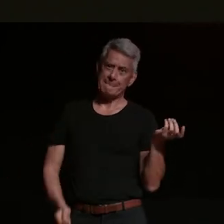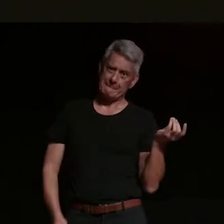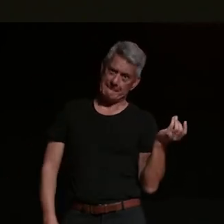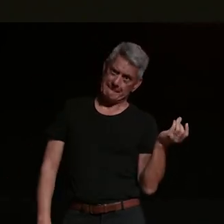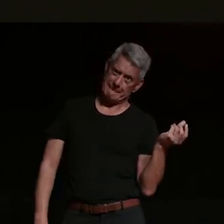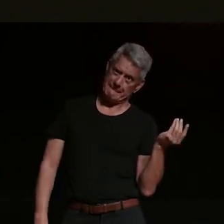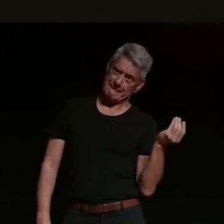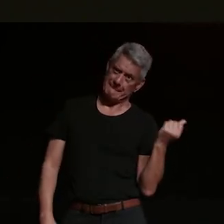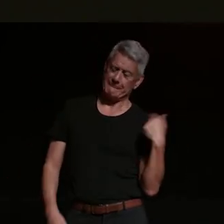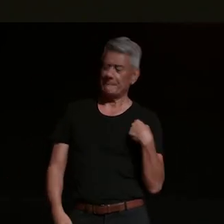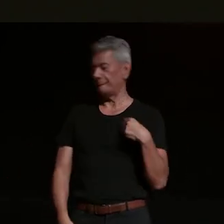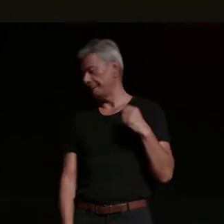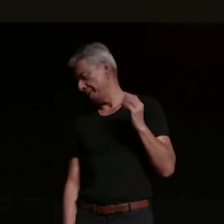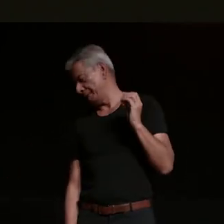and their mates go yeah you did